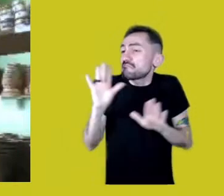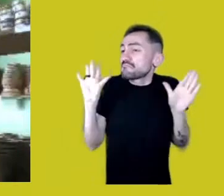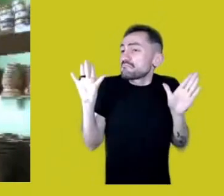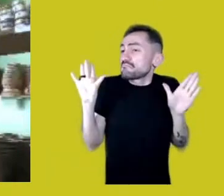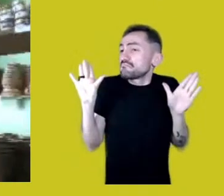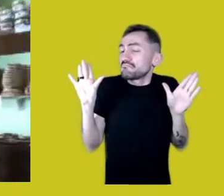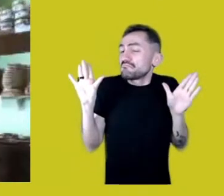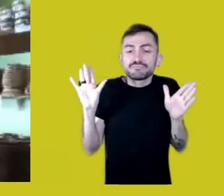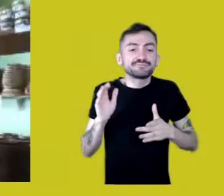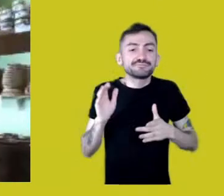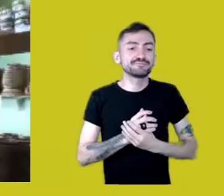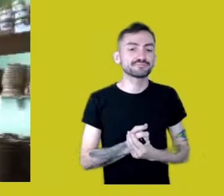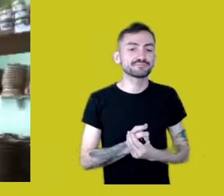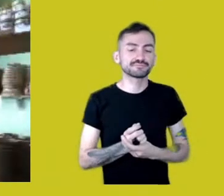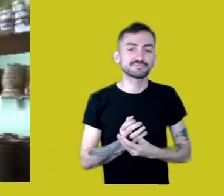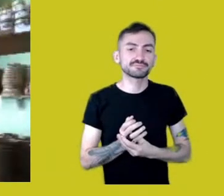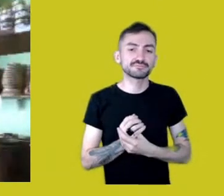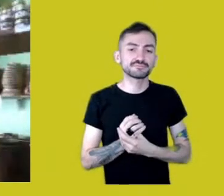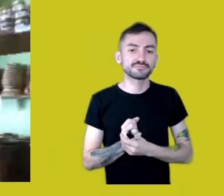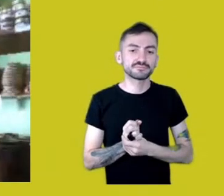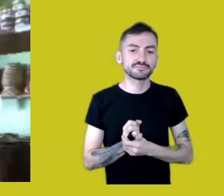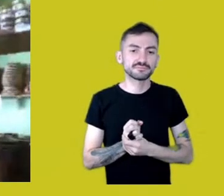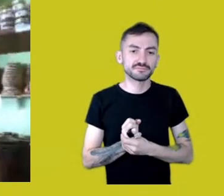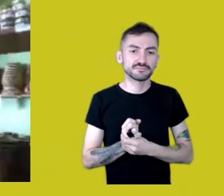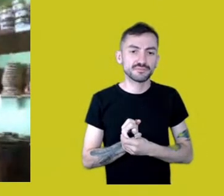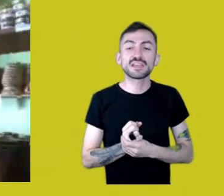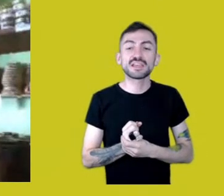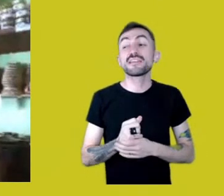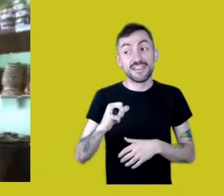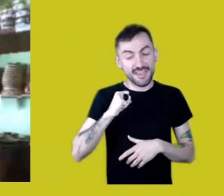You don’t wanna see a Mura woman mad.